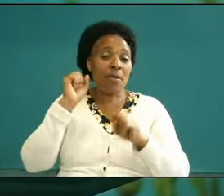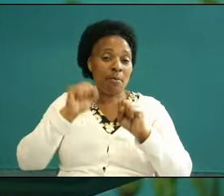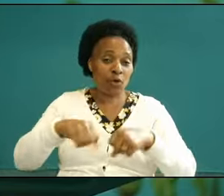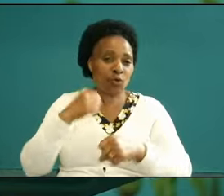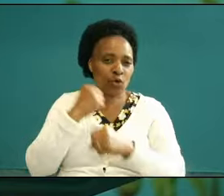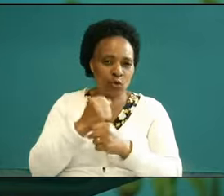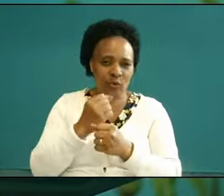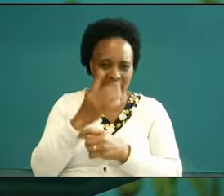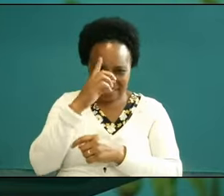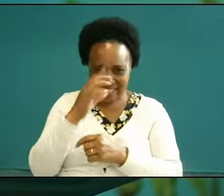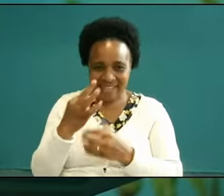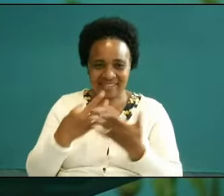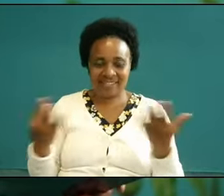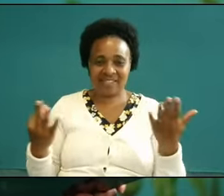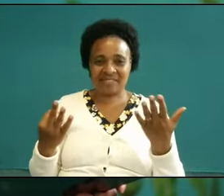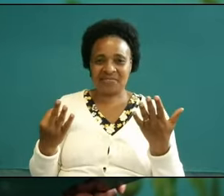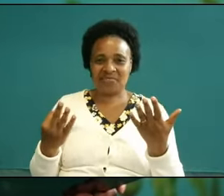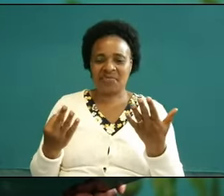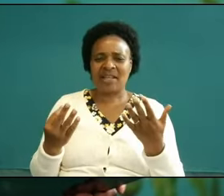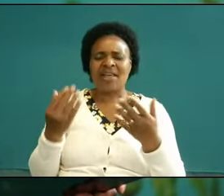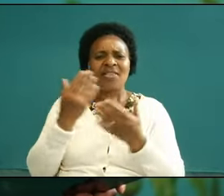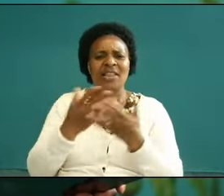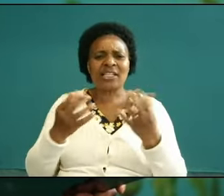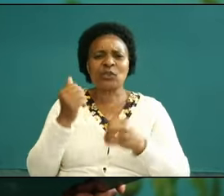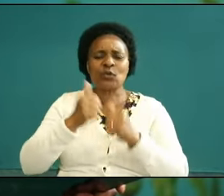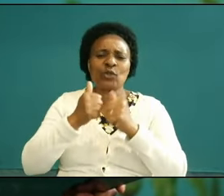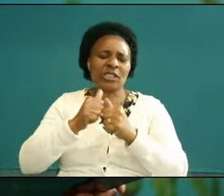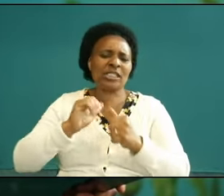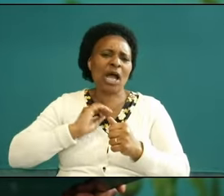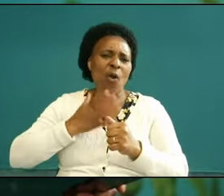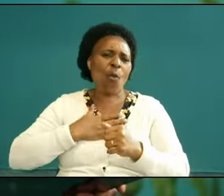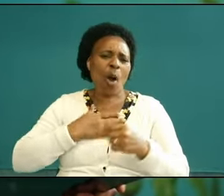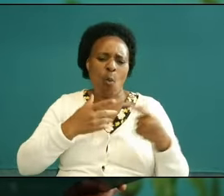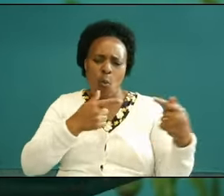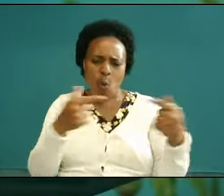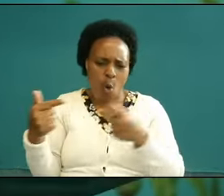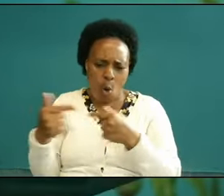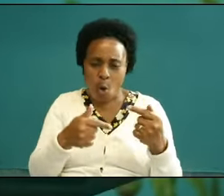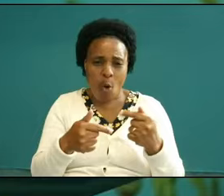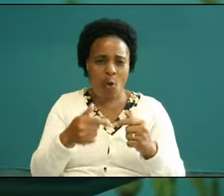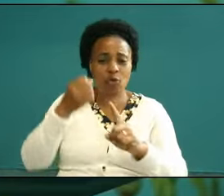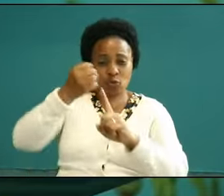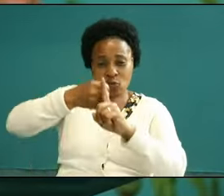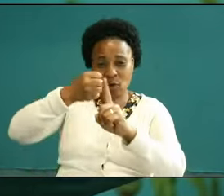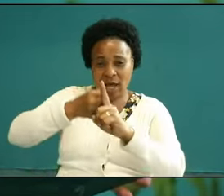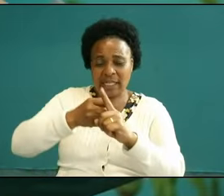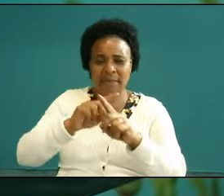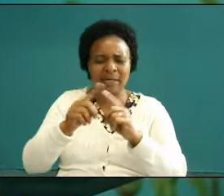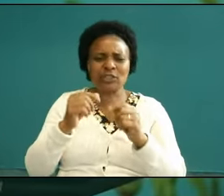sophisticated you know instrument and you know of War to fight but there not the battle we are